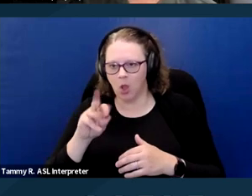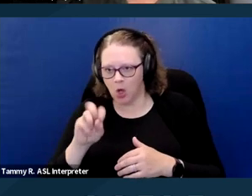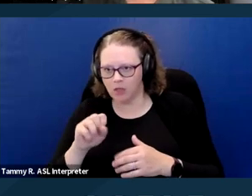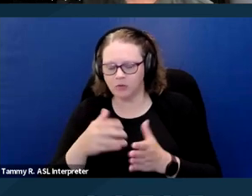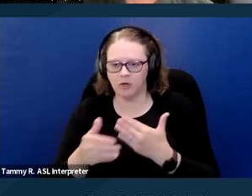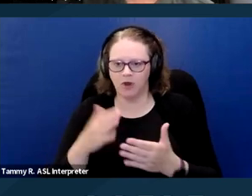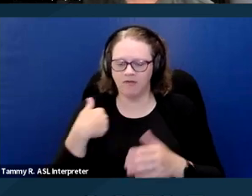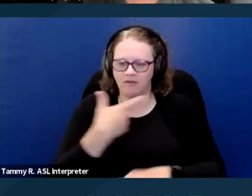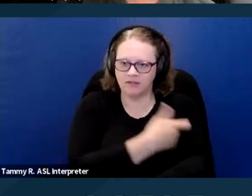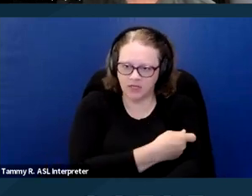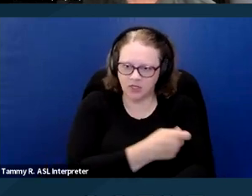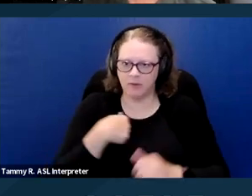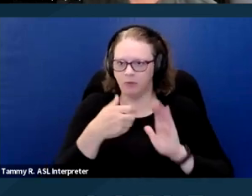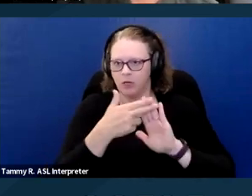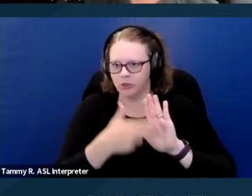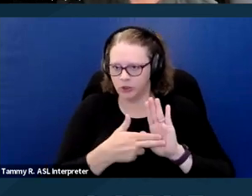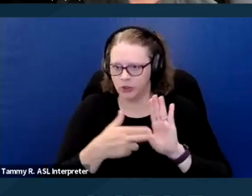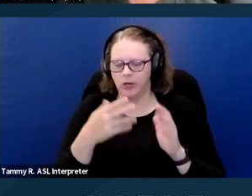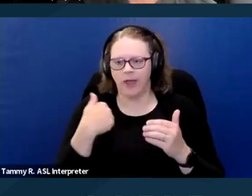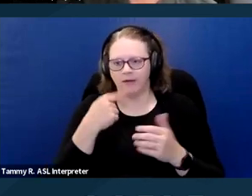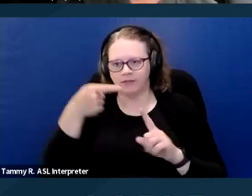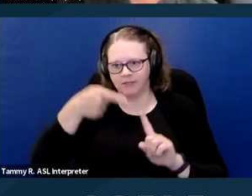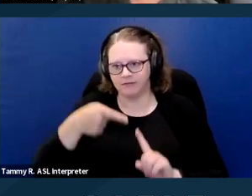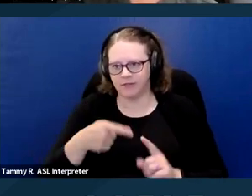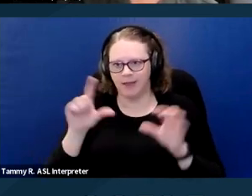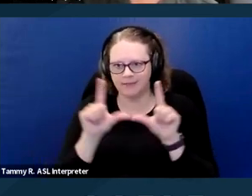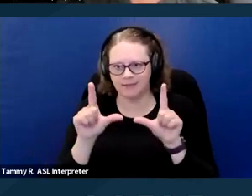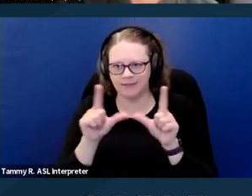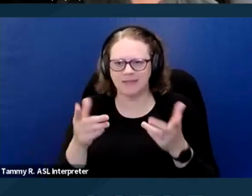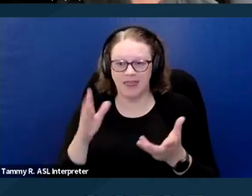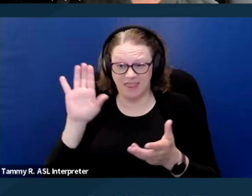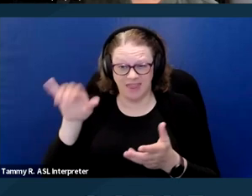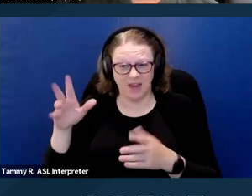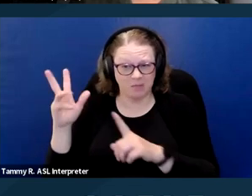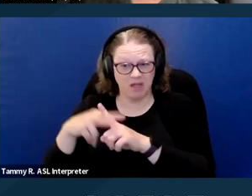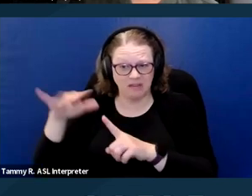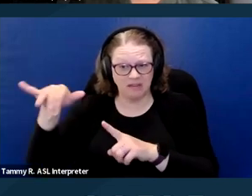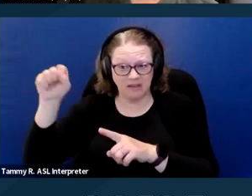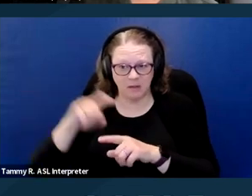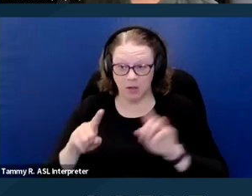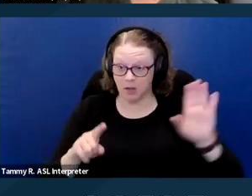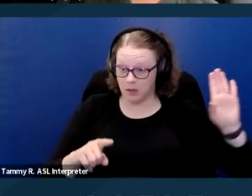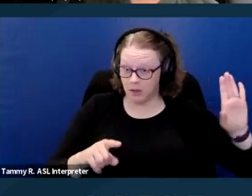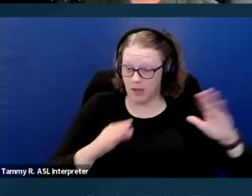have certain licenses. Those kinds of things may apply, but it's not the housing provider's responsibility